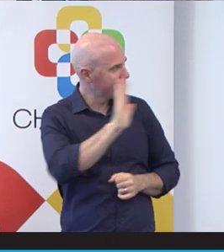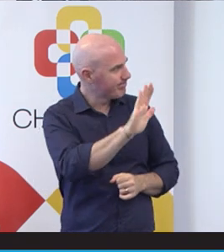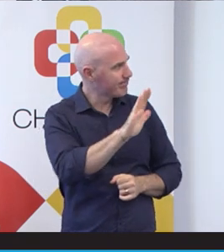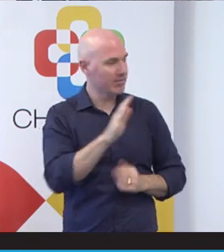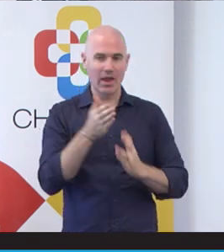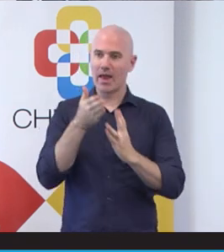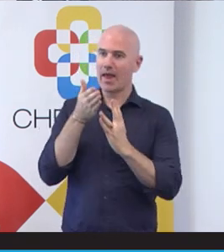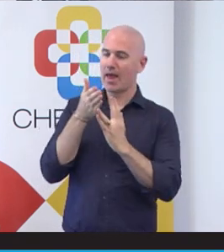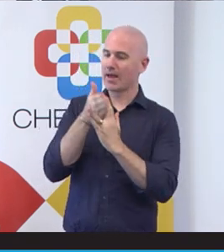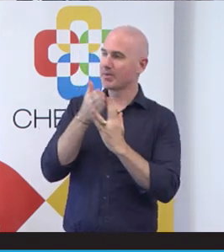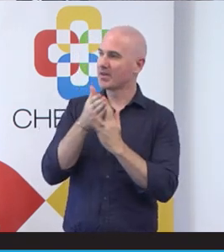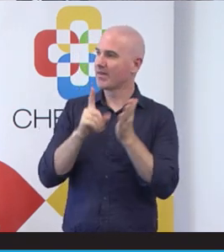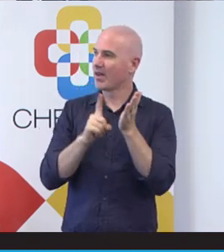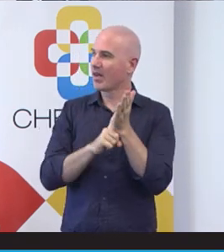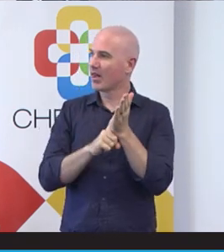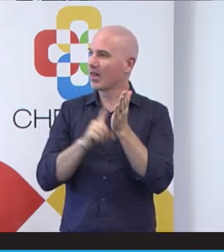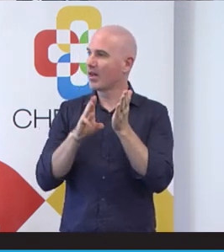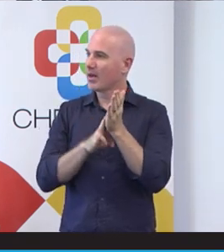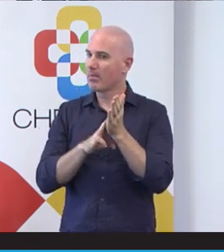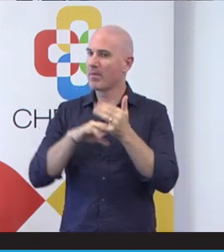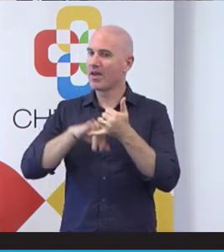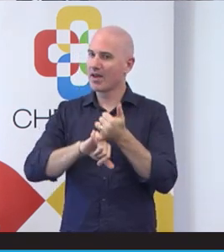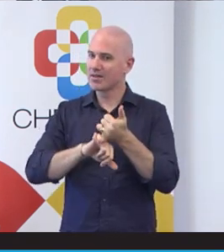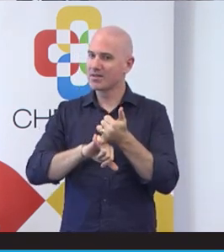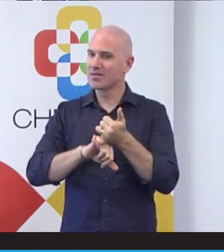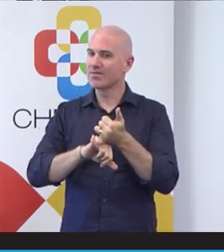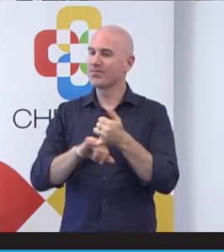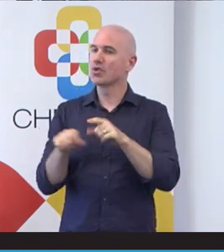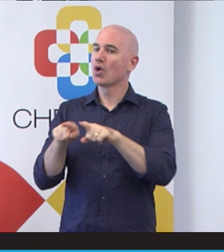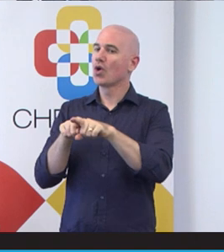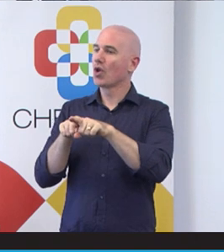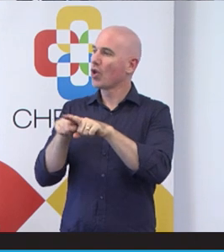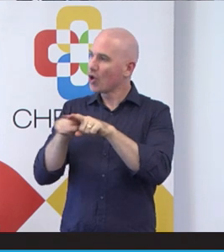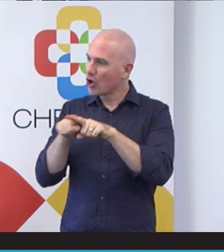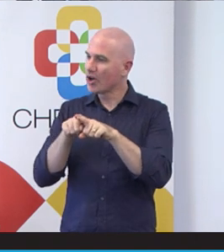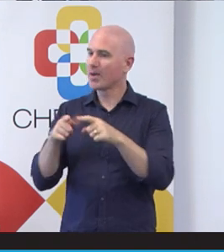So LMS stands for Learning Management System and there was only two people who reported